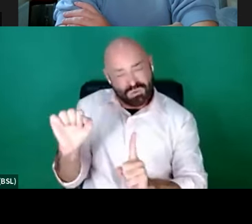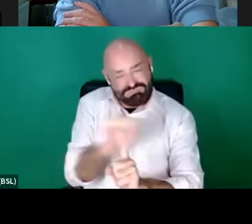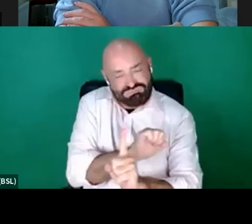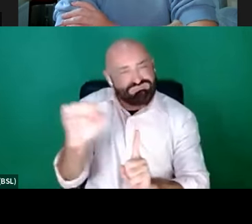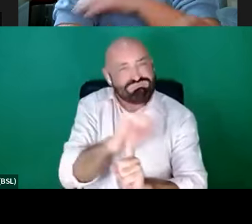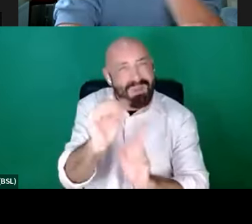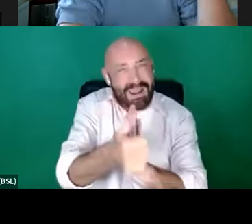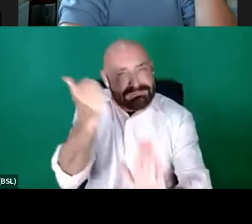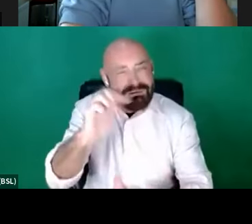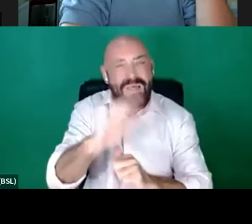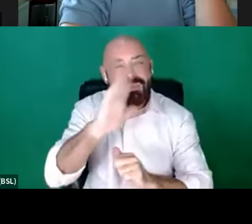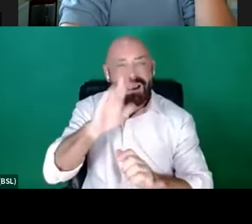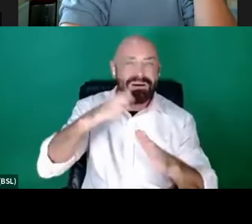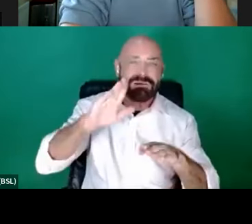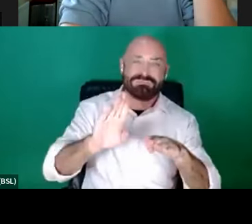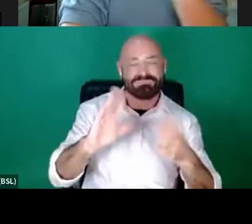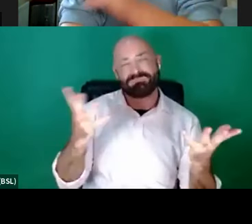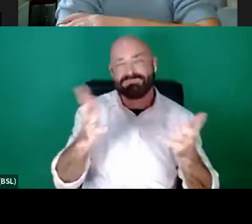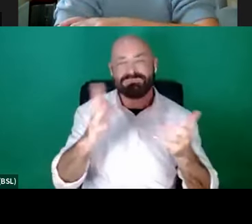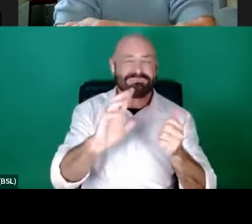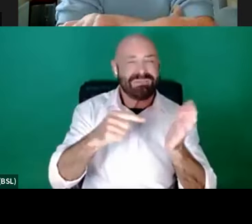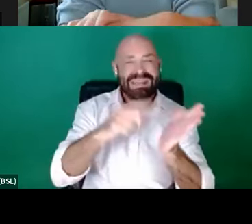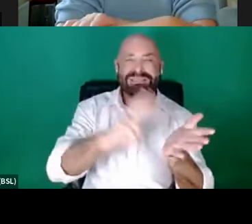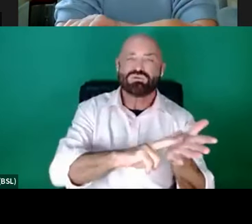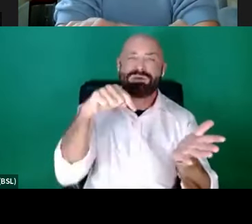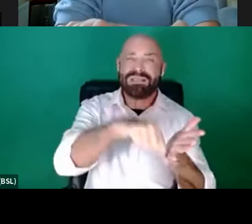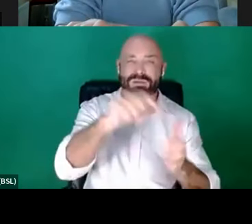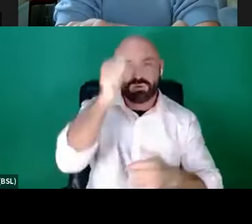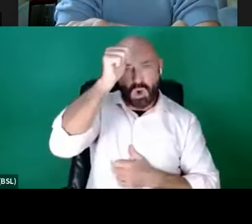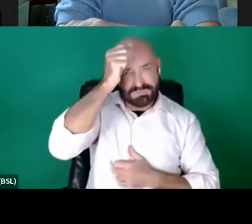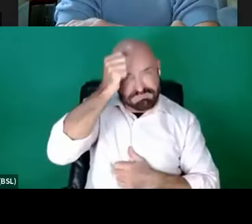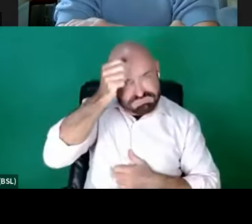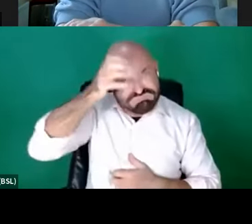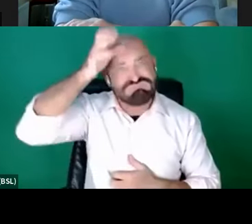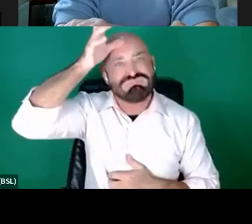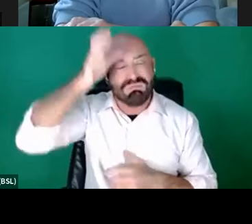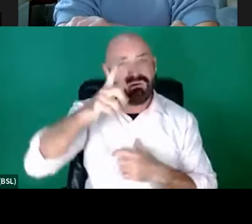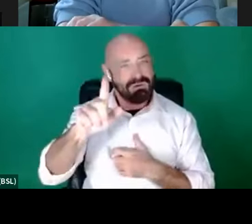knowledge and provide a pathway for talented writers to grow and to progress within their